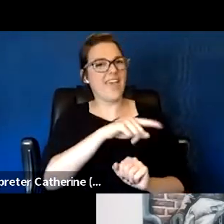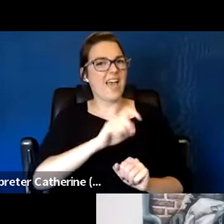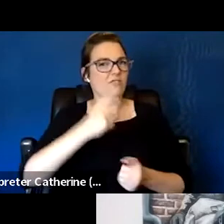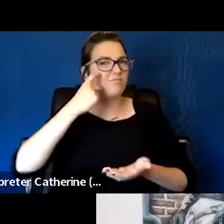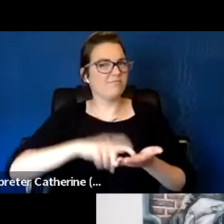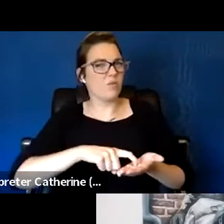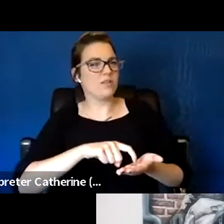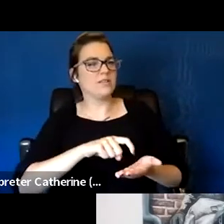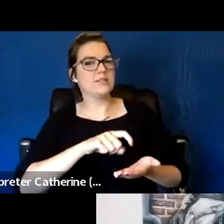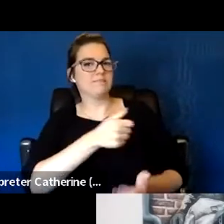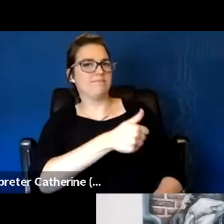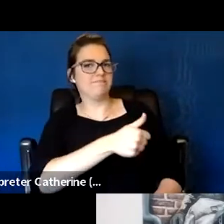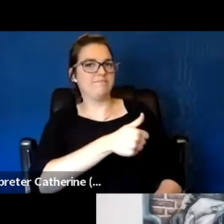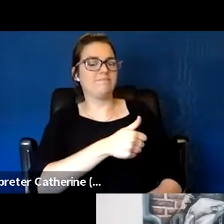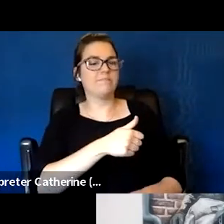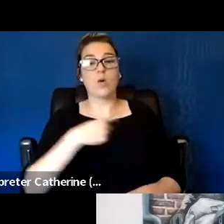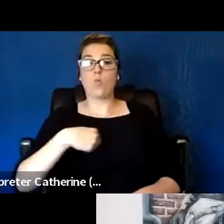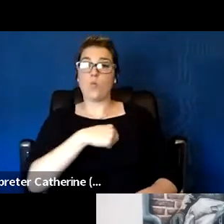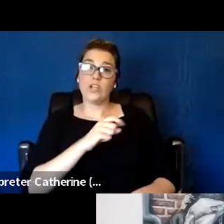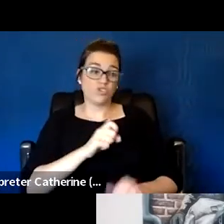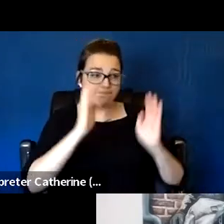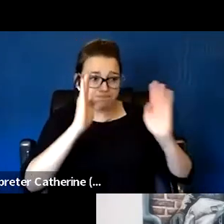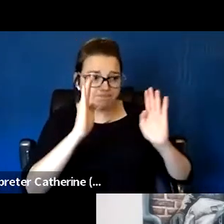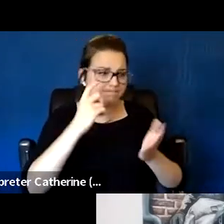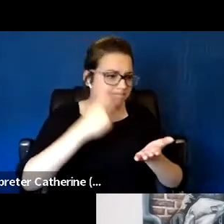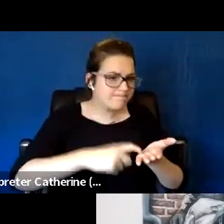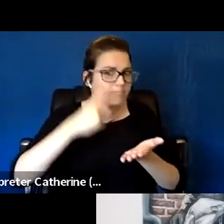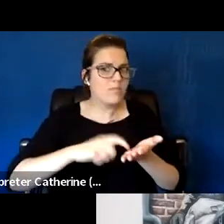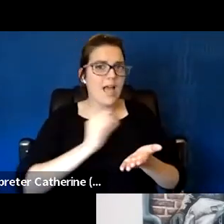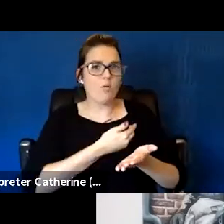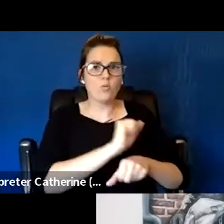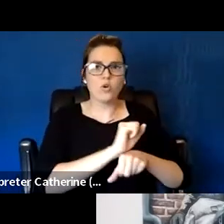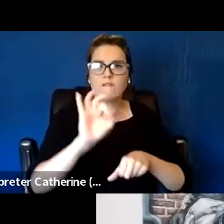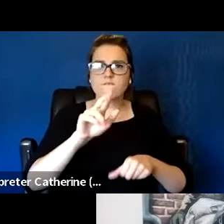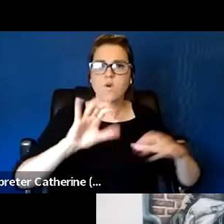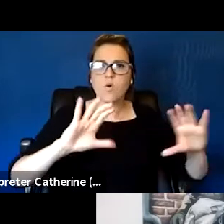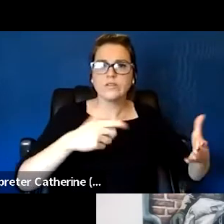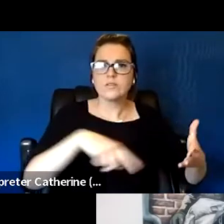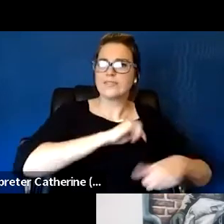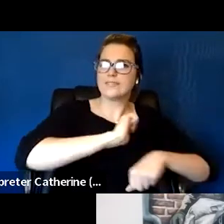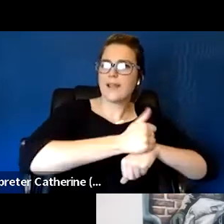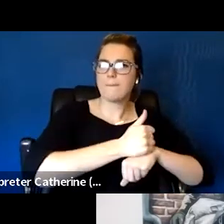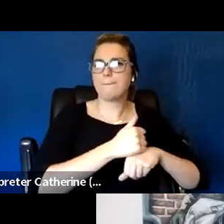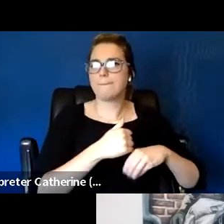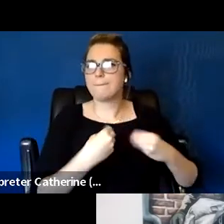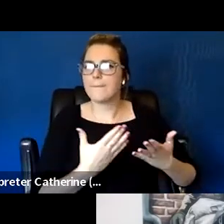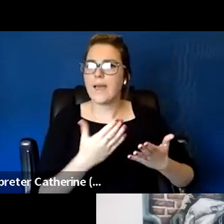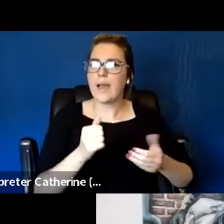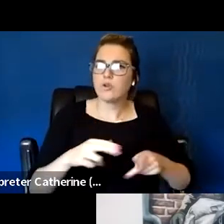And we have to make sure that we're putting in place the things that people need to do for self-care vacations